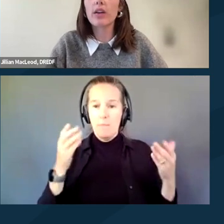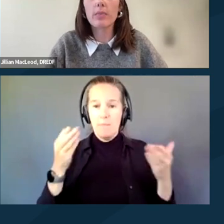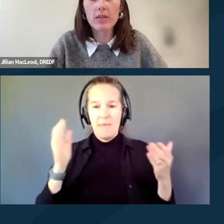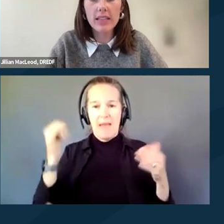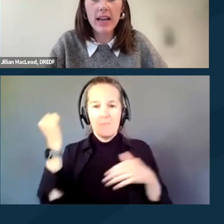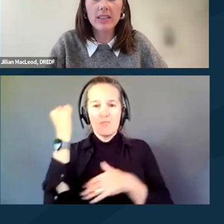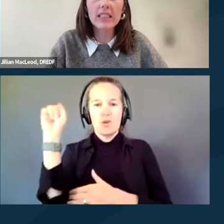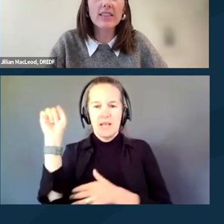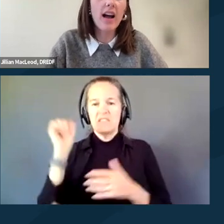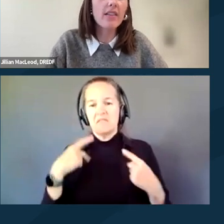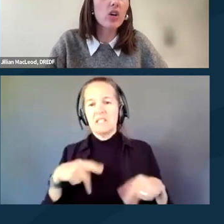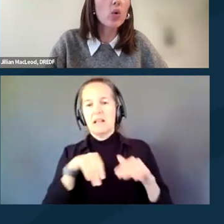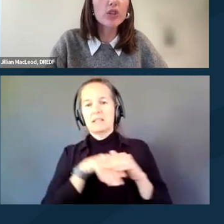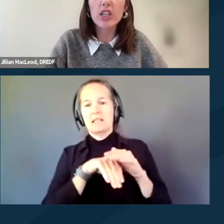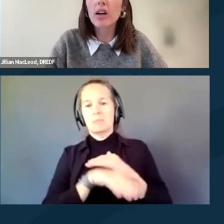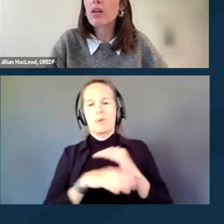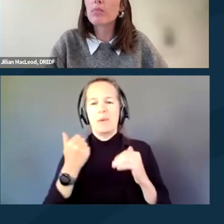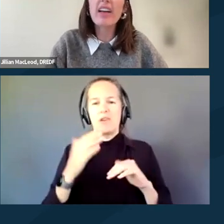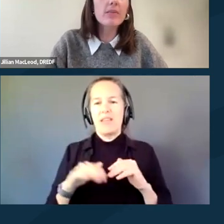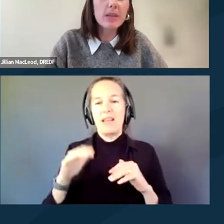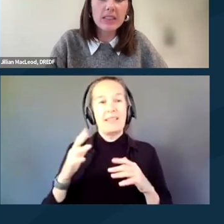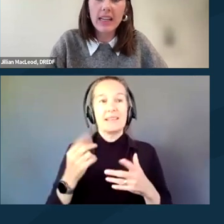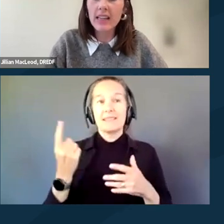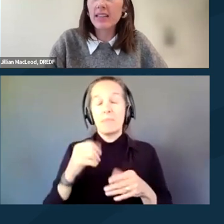than a protest held inside of an older private building